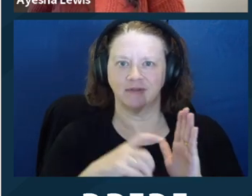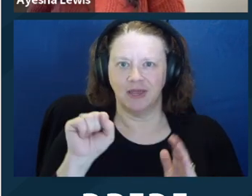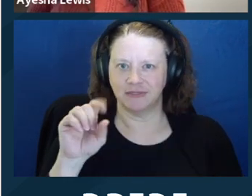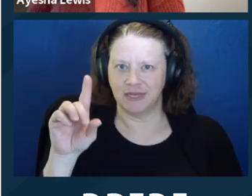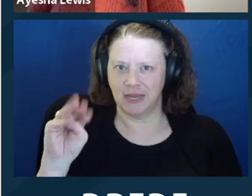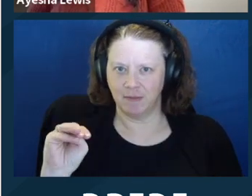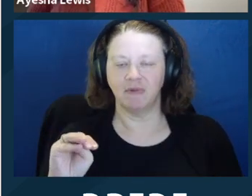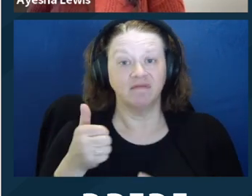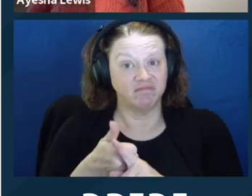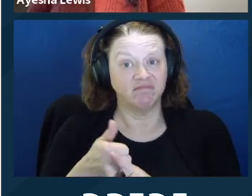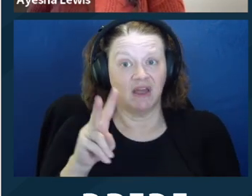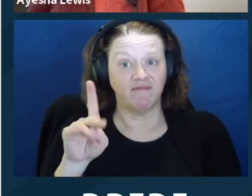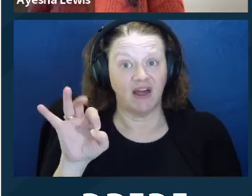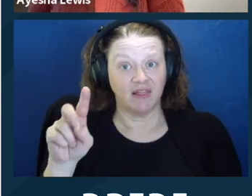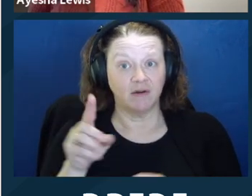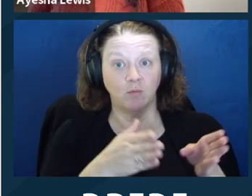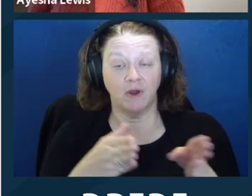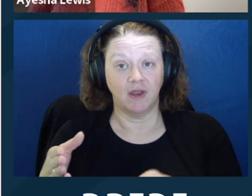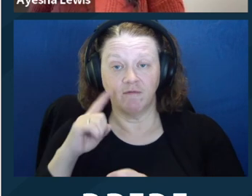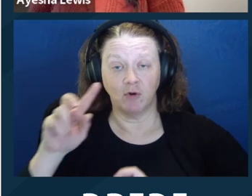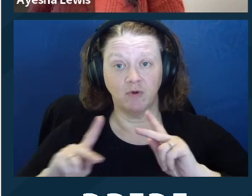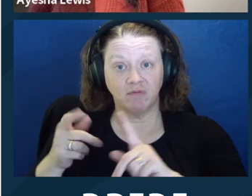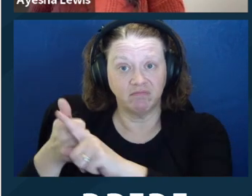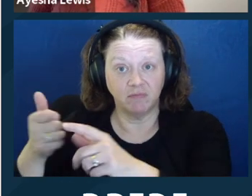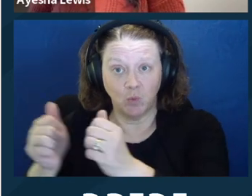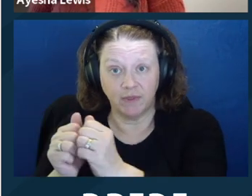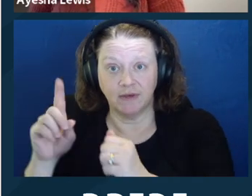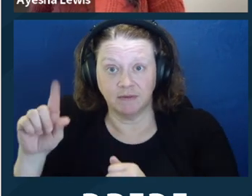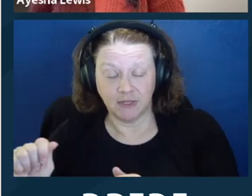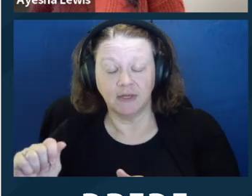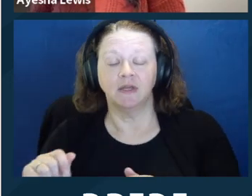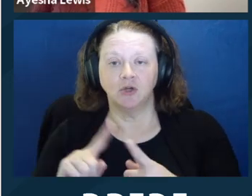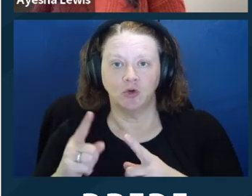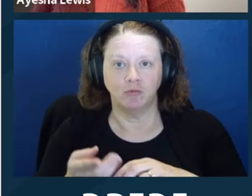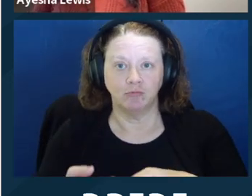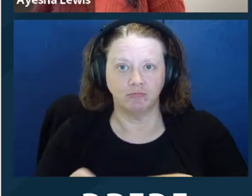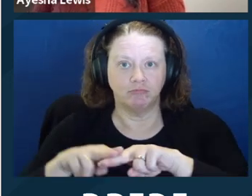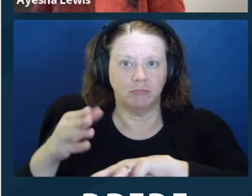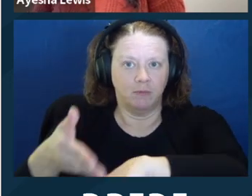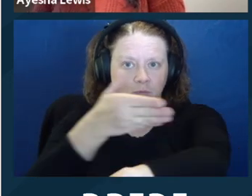Supported decisionmaking means individualized process of supporting and accommodating adults